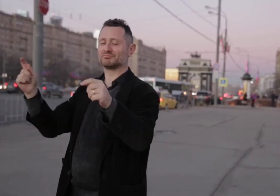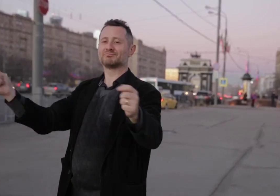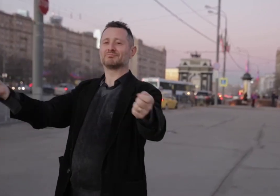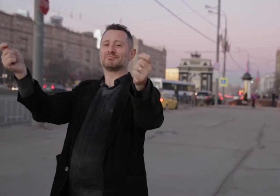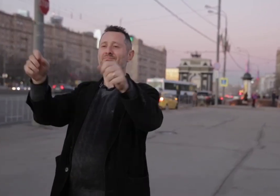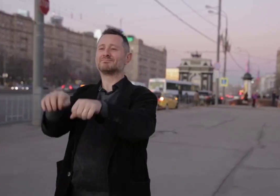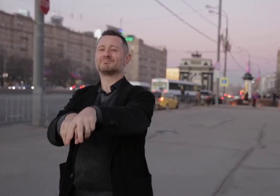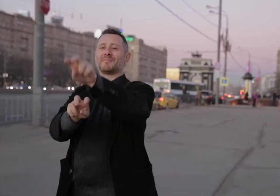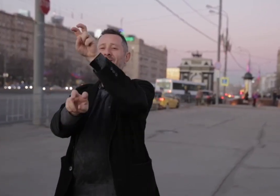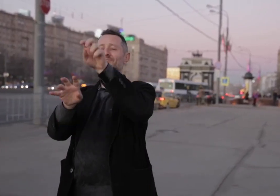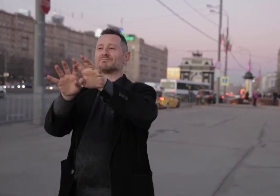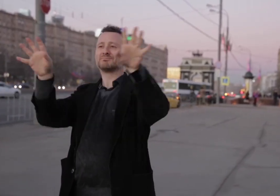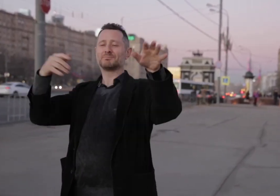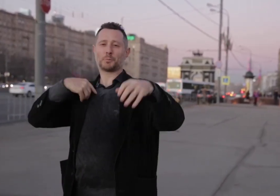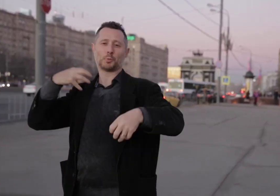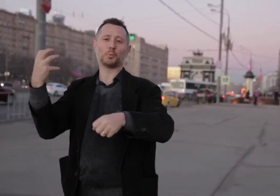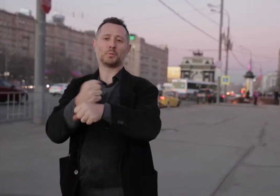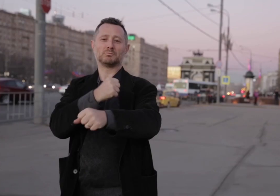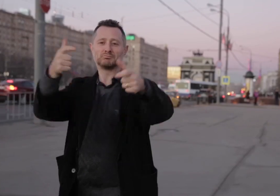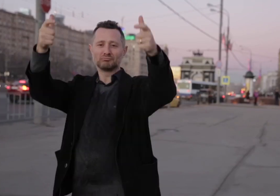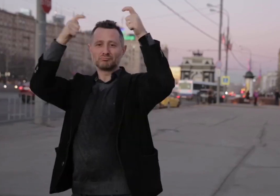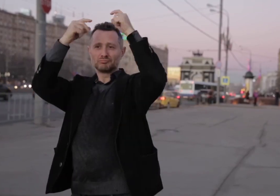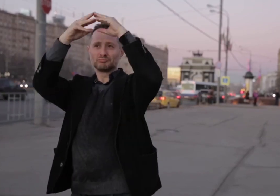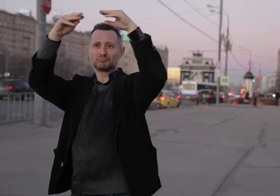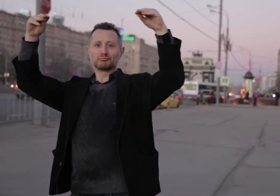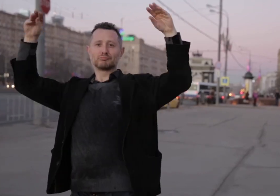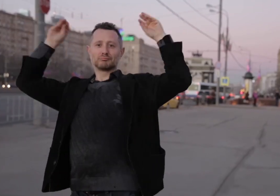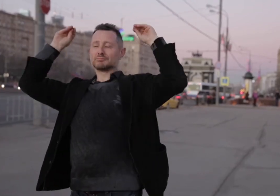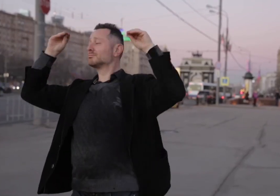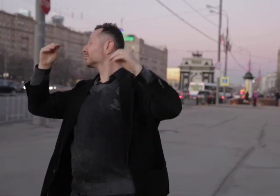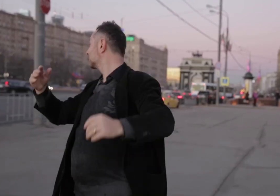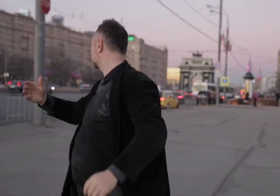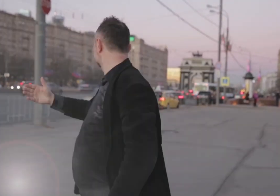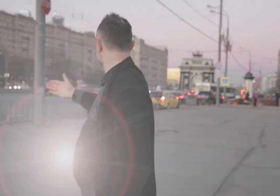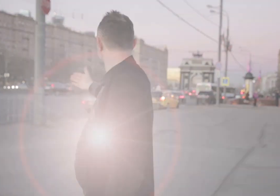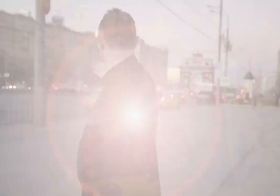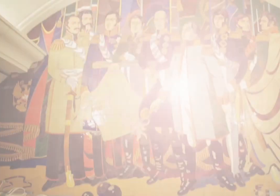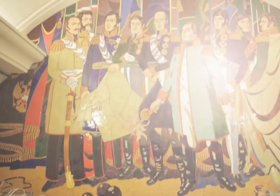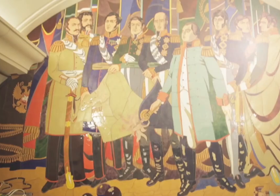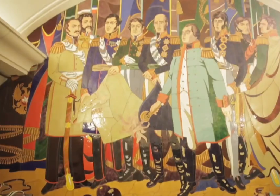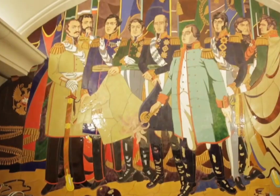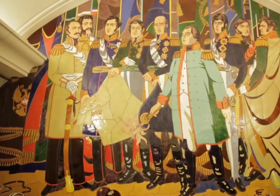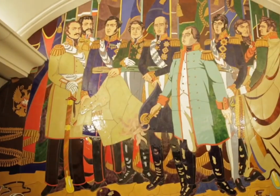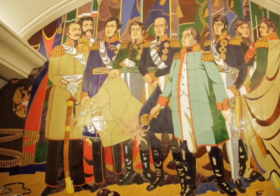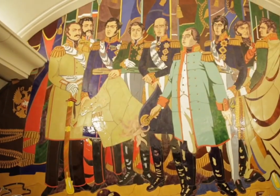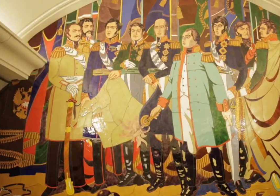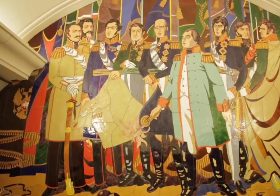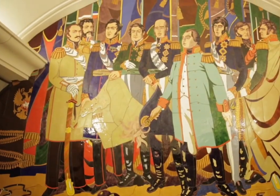victory in 1812. 20 years later, the triumphal arch was built. (Mosaic honoring General Kutuzov and his generals during